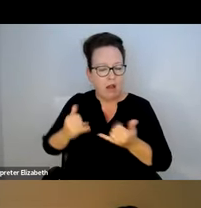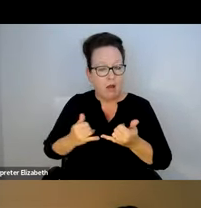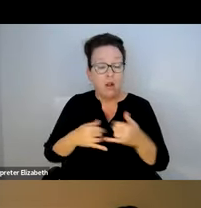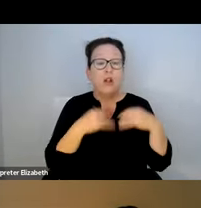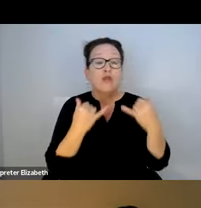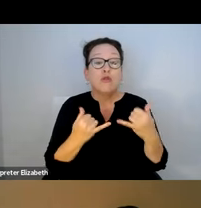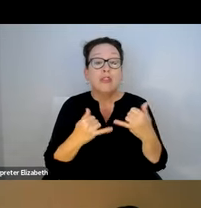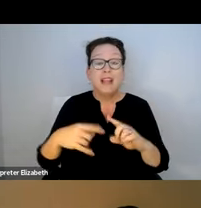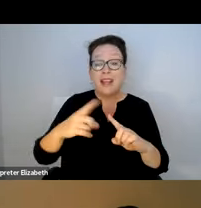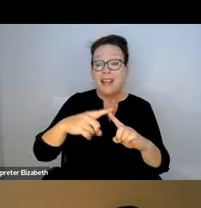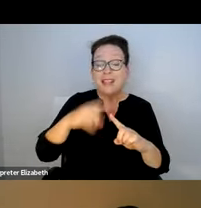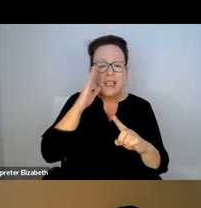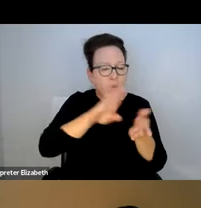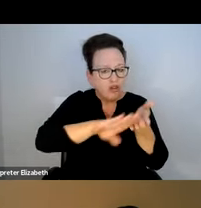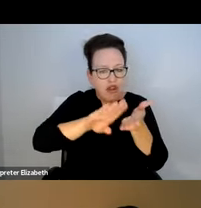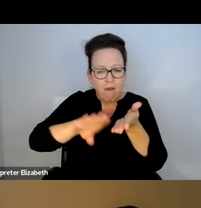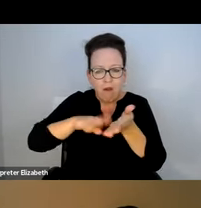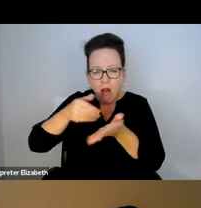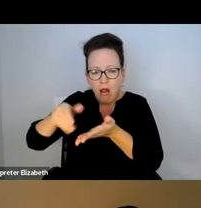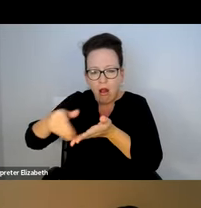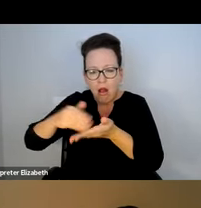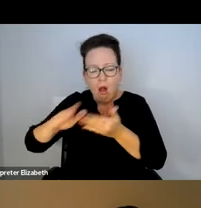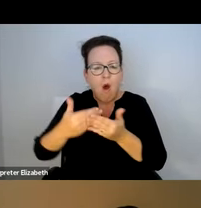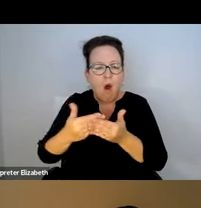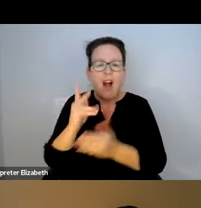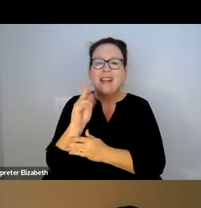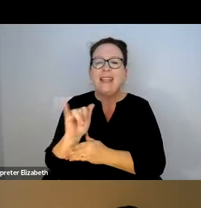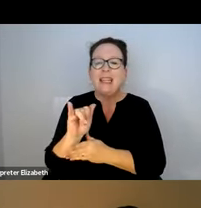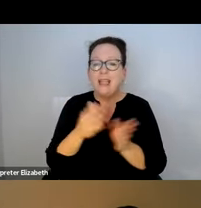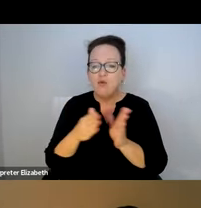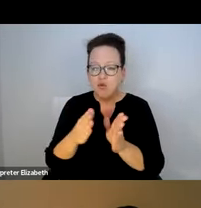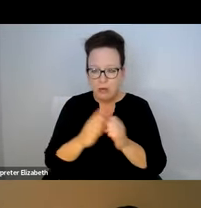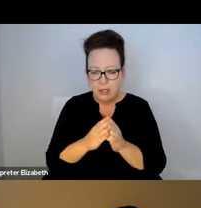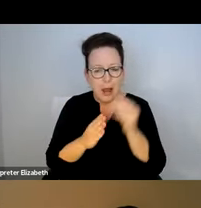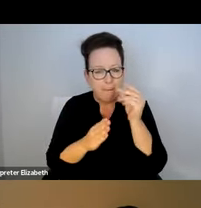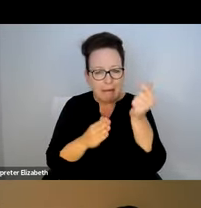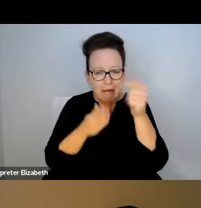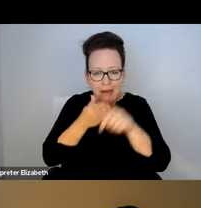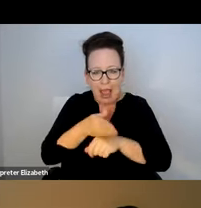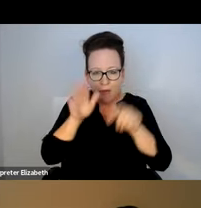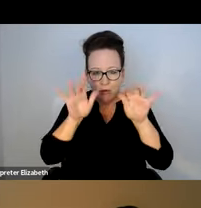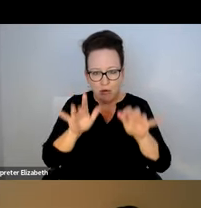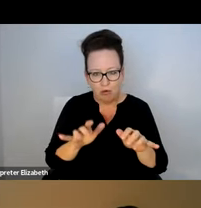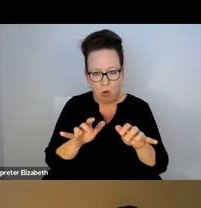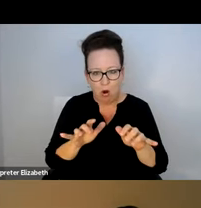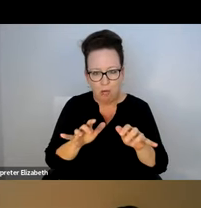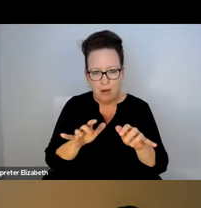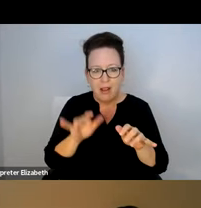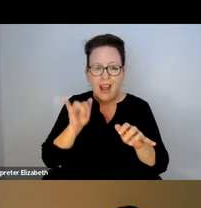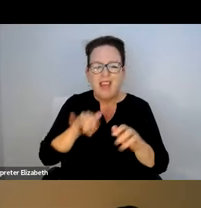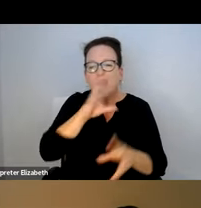WHAT WE REFER TO AS OUR KEY ROUTES. TODAY THE T WILL SHOVEL EACH